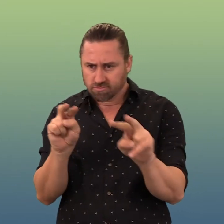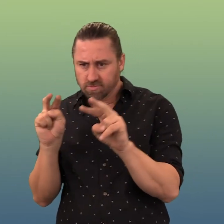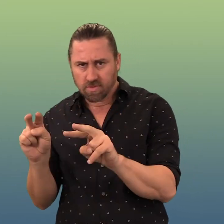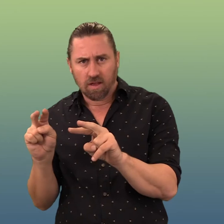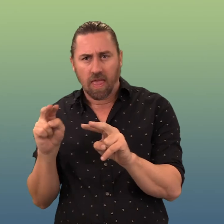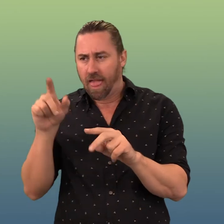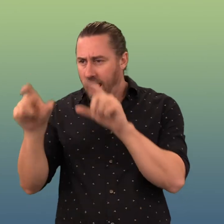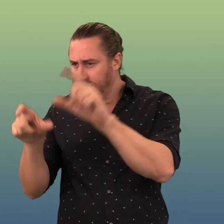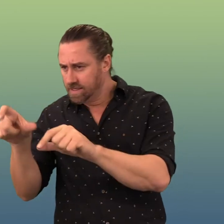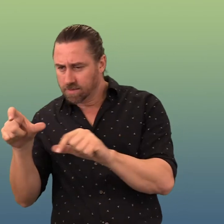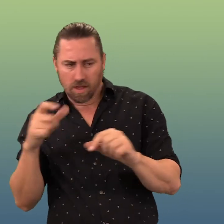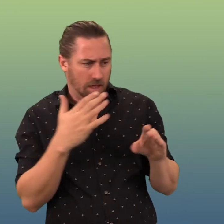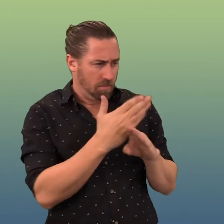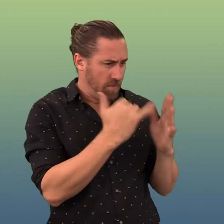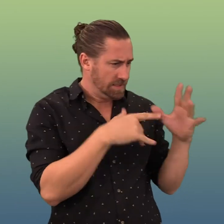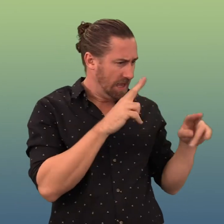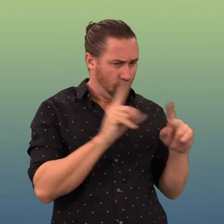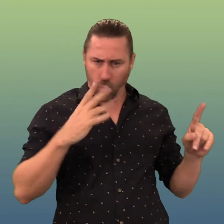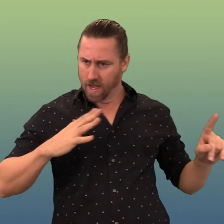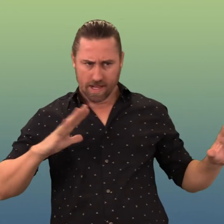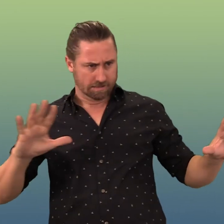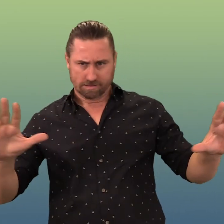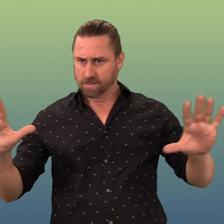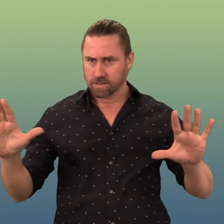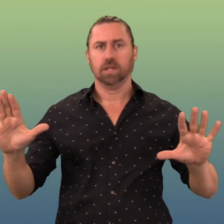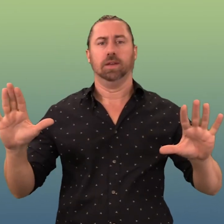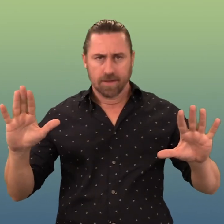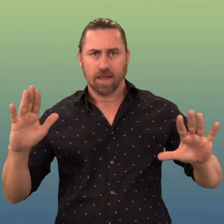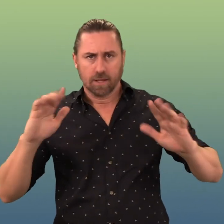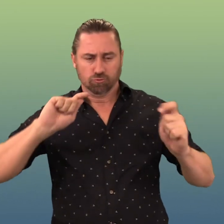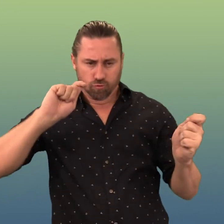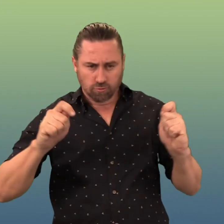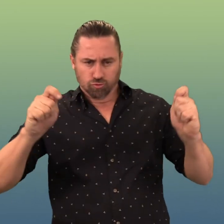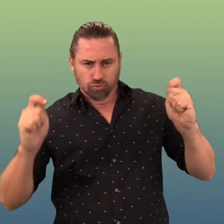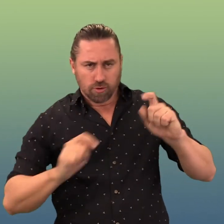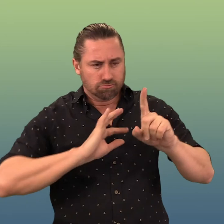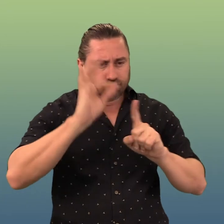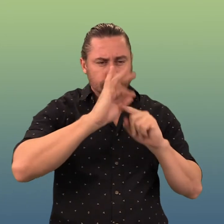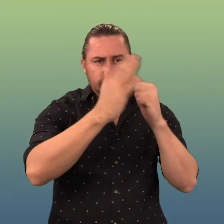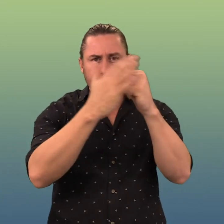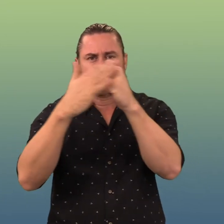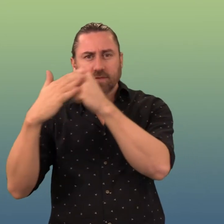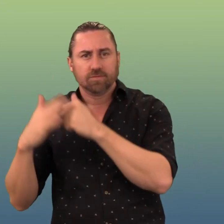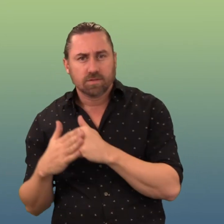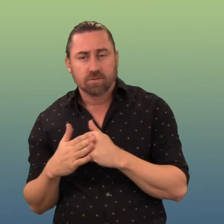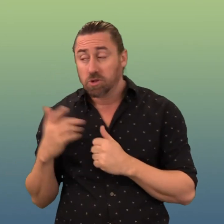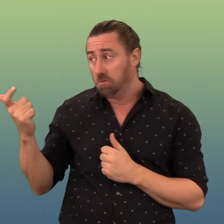of our products and services. Two, embed our guiding principles.